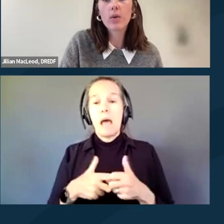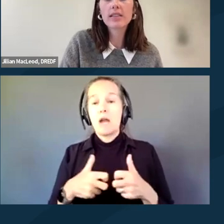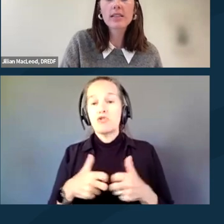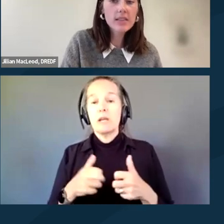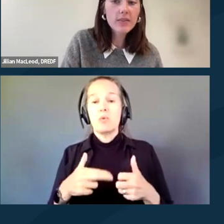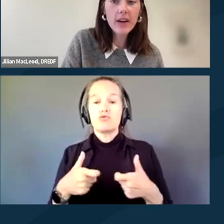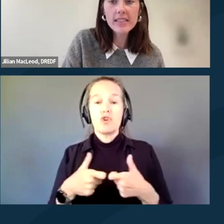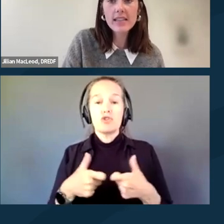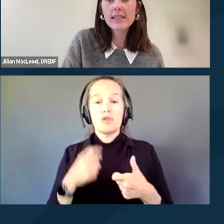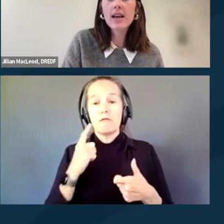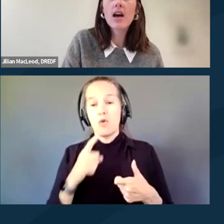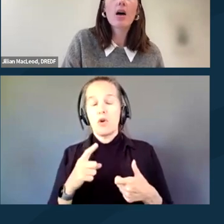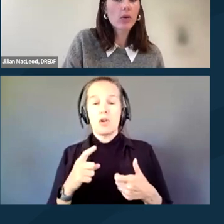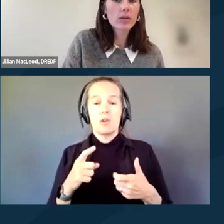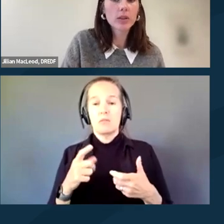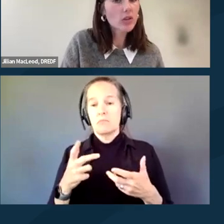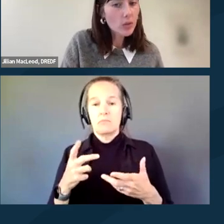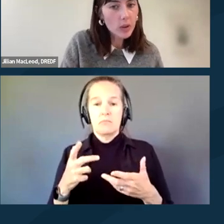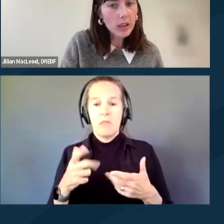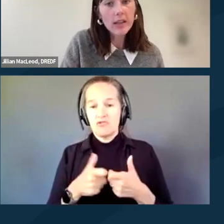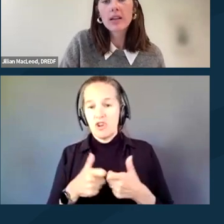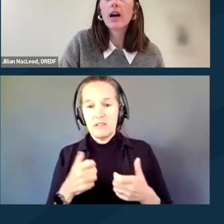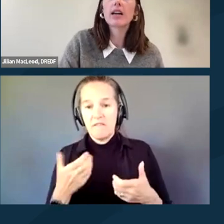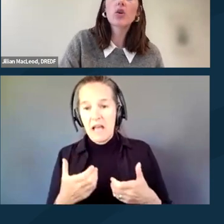or assistive devices, a portable stool,